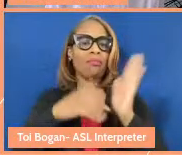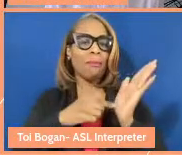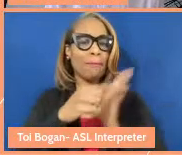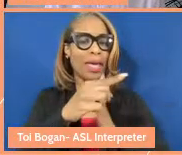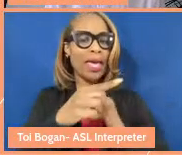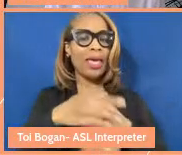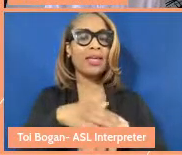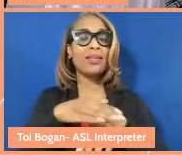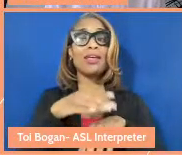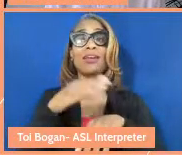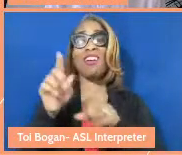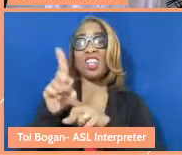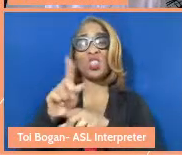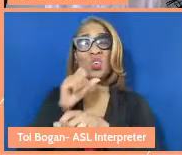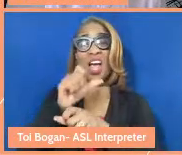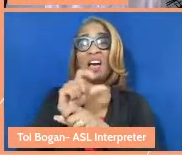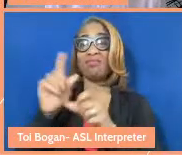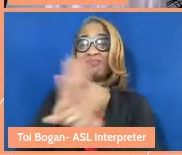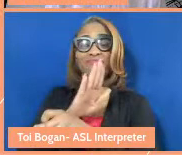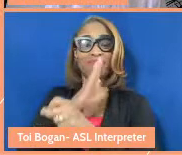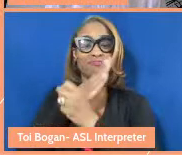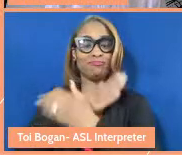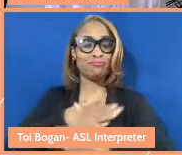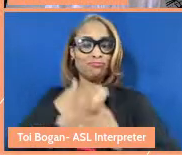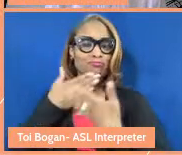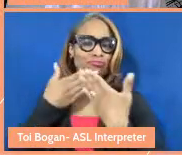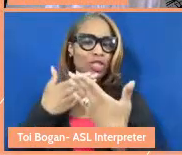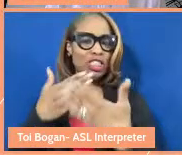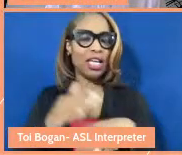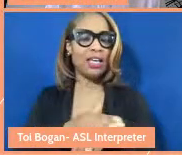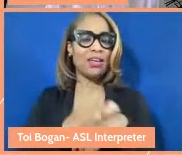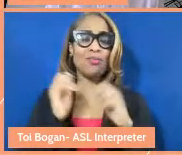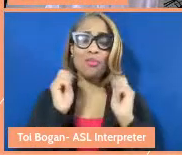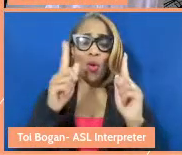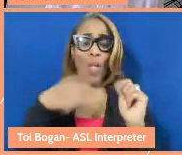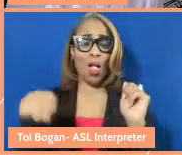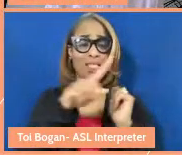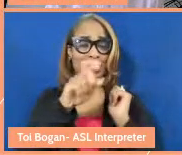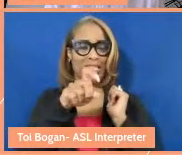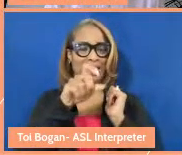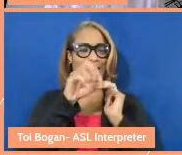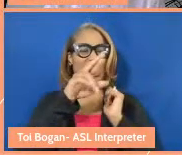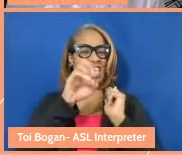And so all of us need care, but some of us are more on the giving and receiving end,